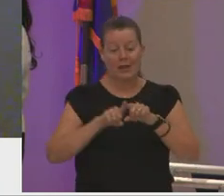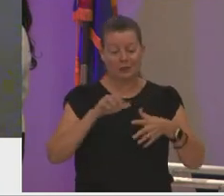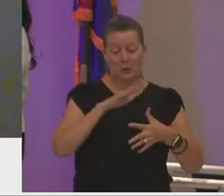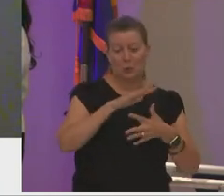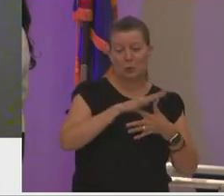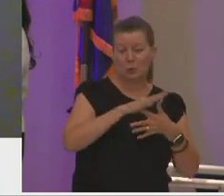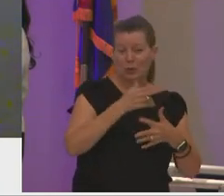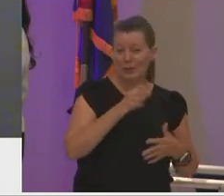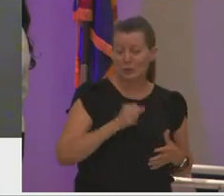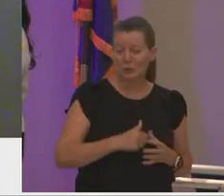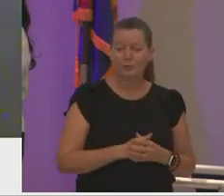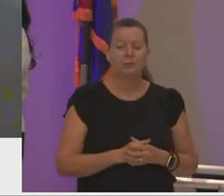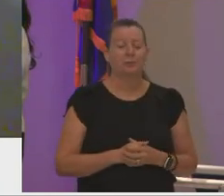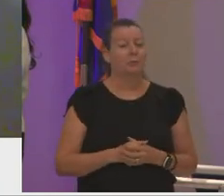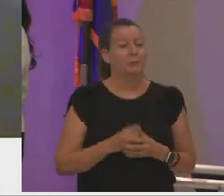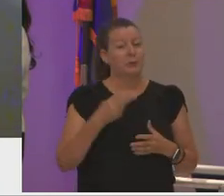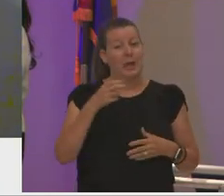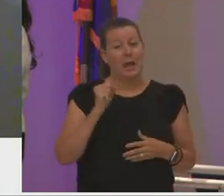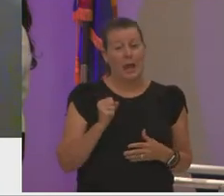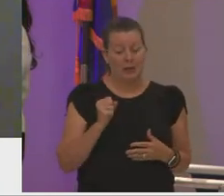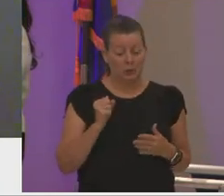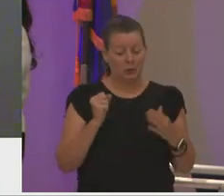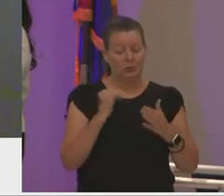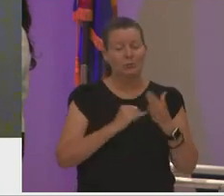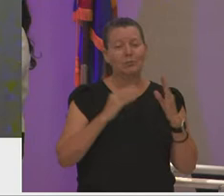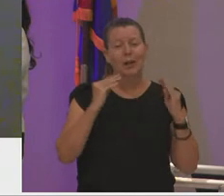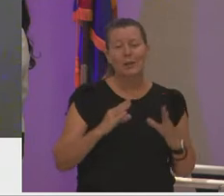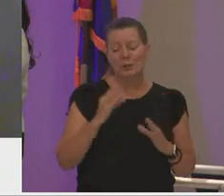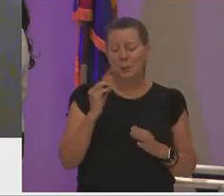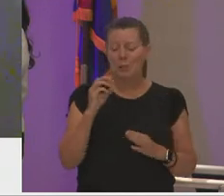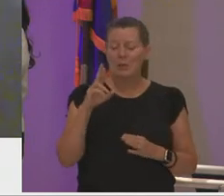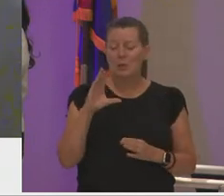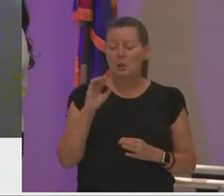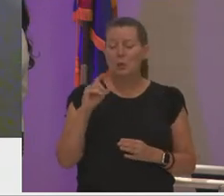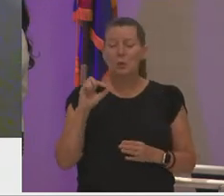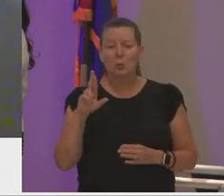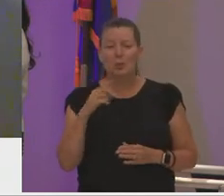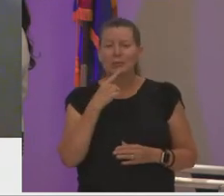my high school art teacher mr cooper once wrote me a recommendation letter for college and in it he